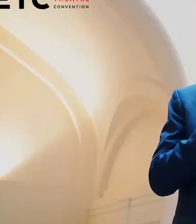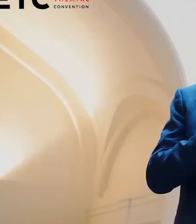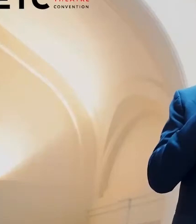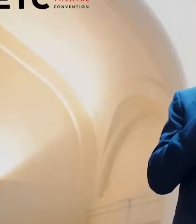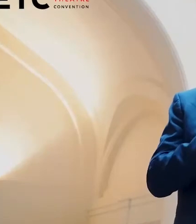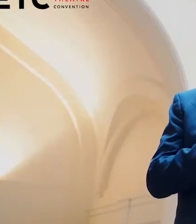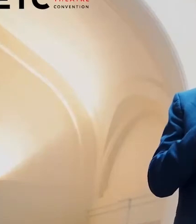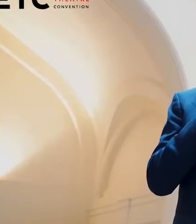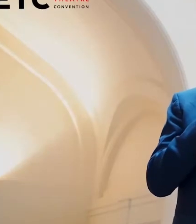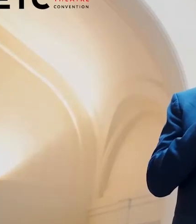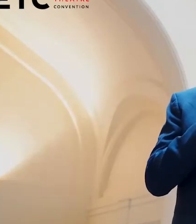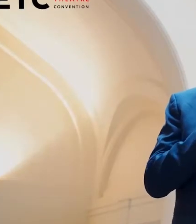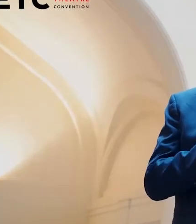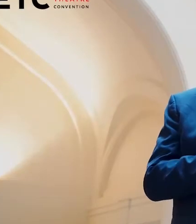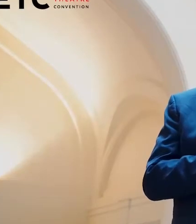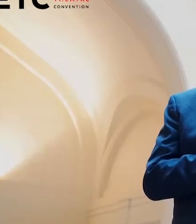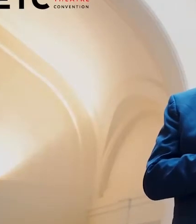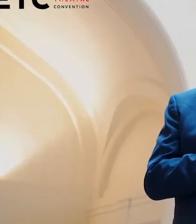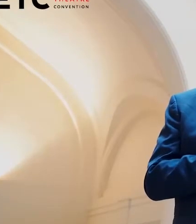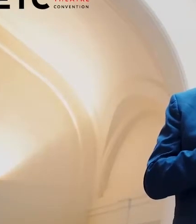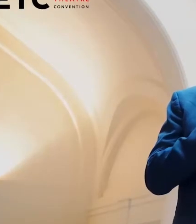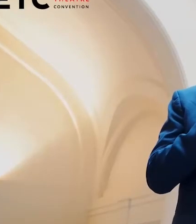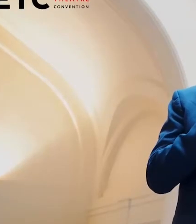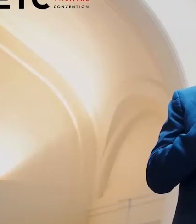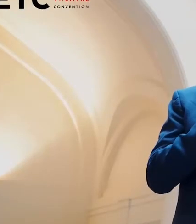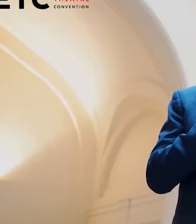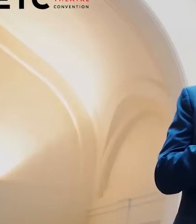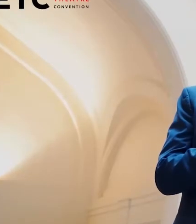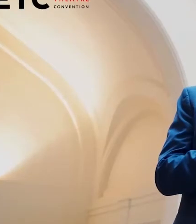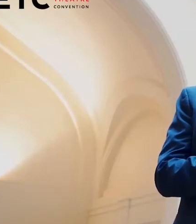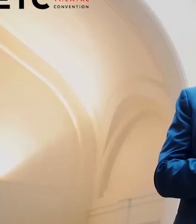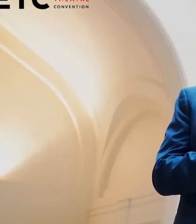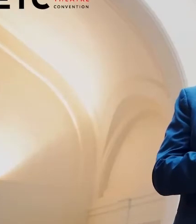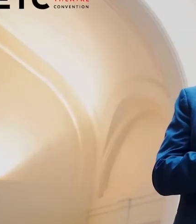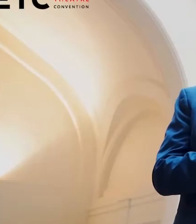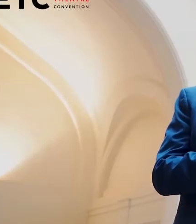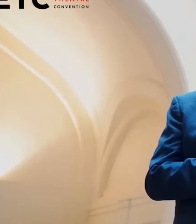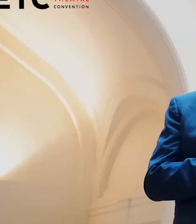of new European drama, contemporary theatres creation